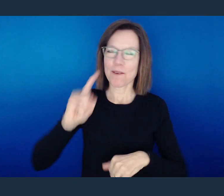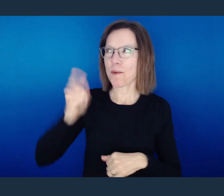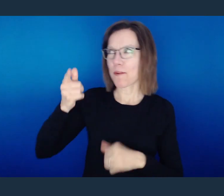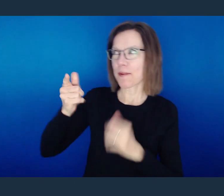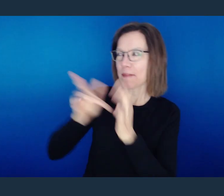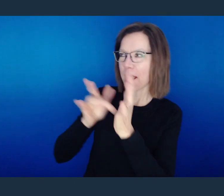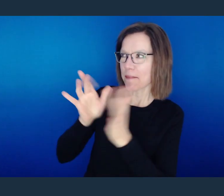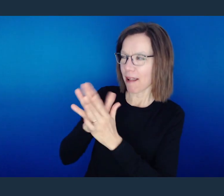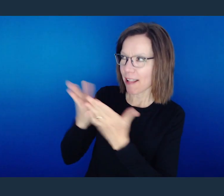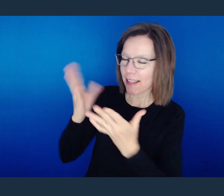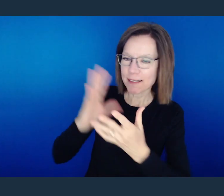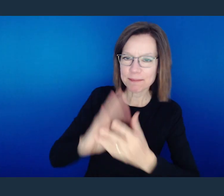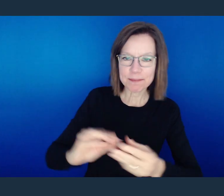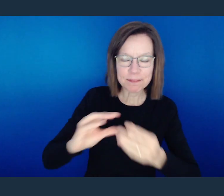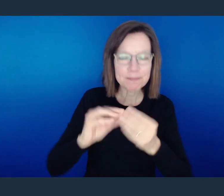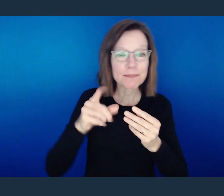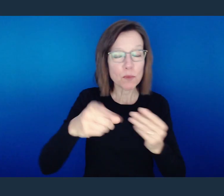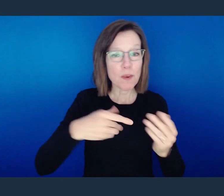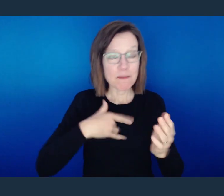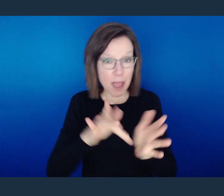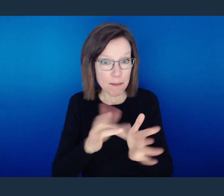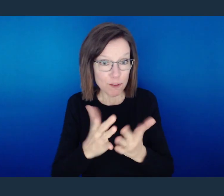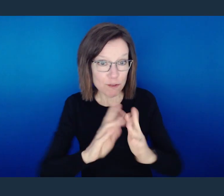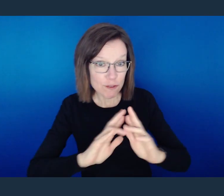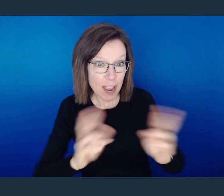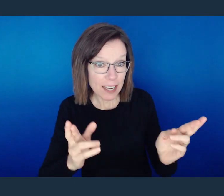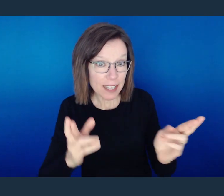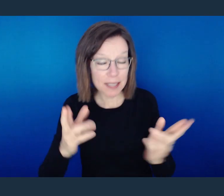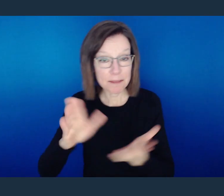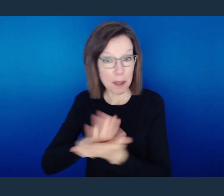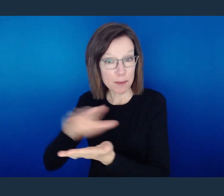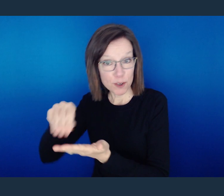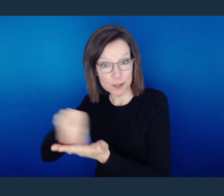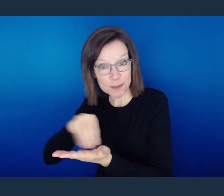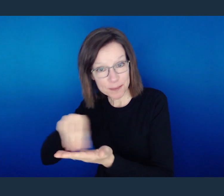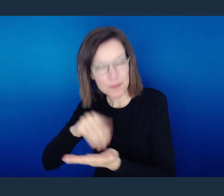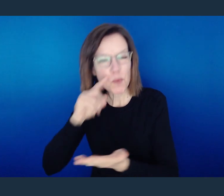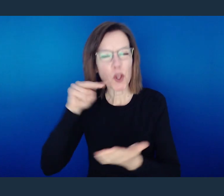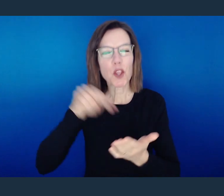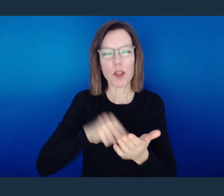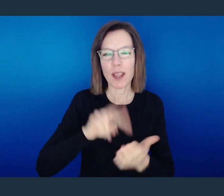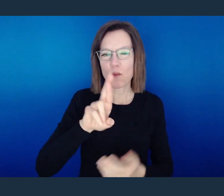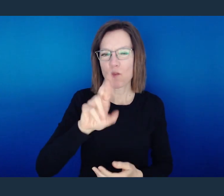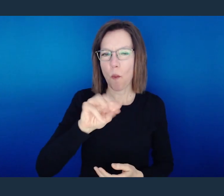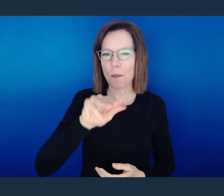Well, it's time for the word. Get your Bibles, get your note pads, and turn with me to Romans 2.